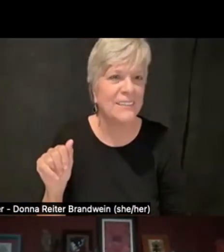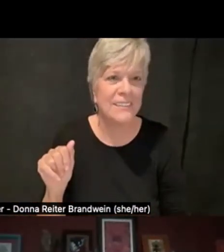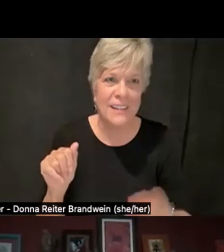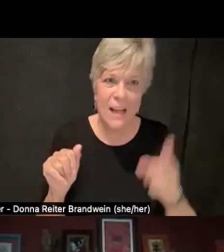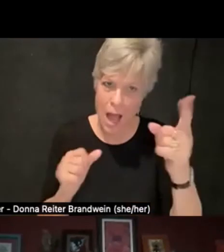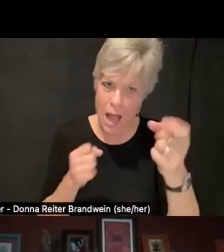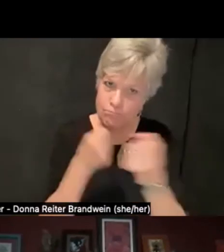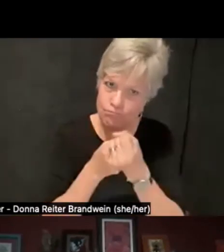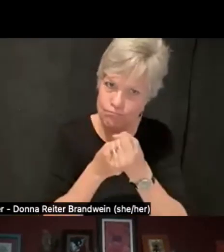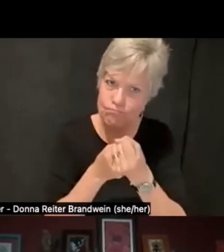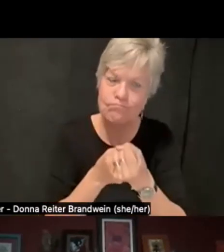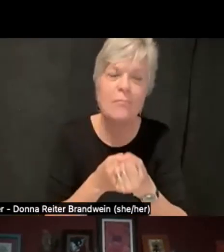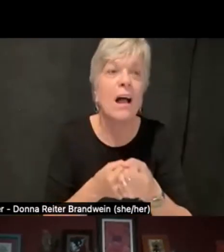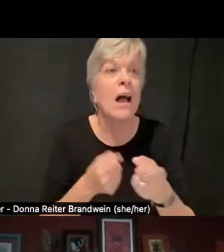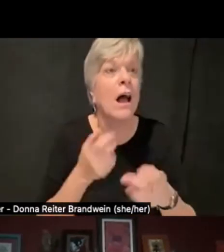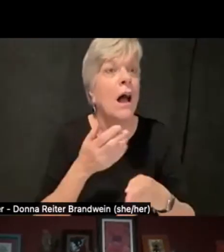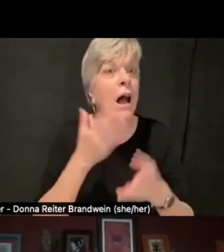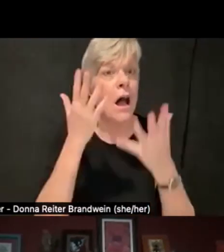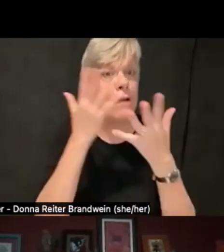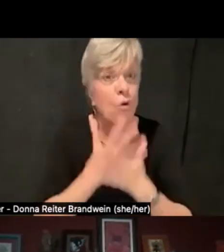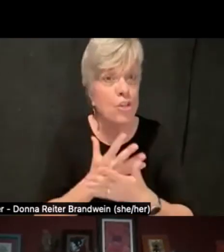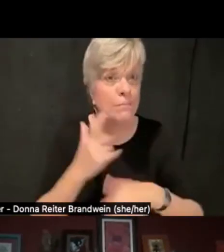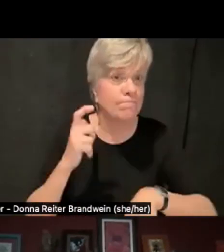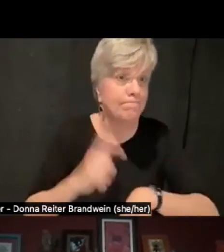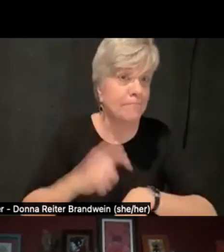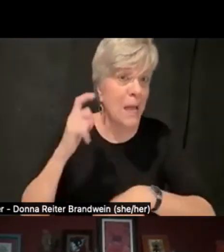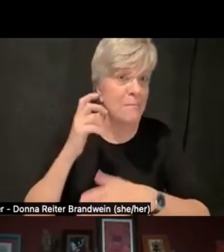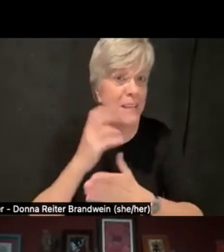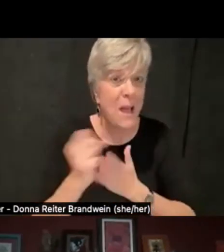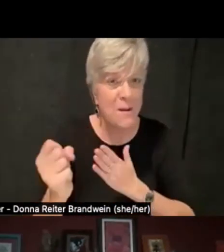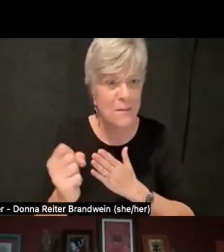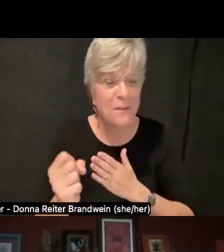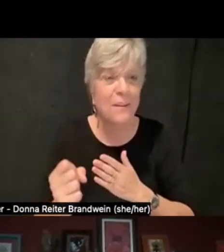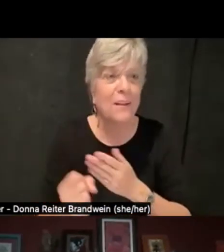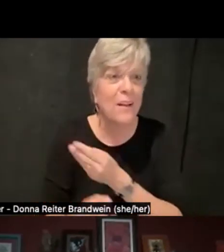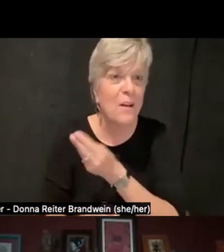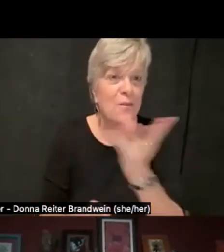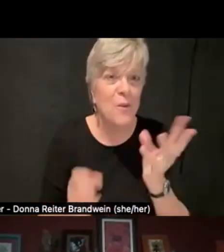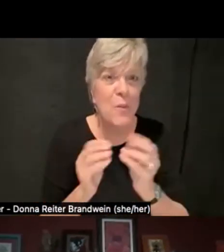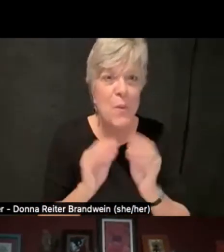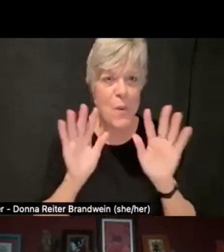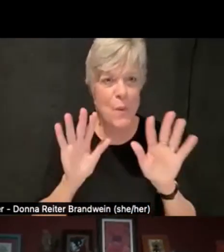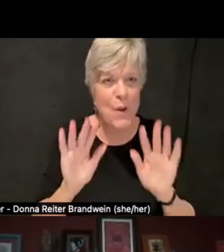And unfortunately, we are at time. So there have been a few more great questions coming in,